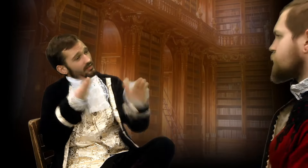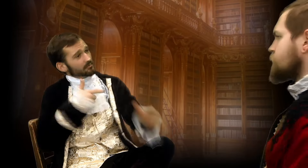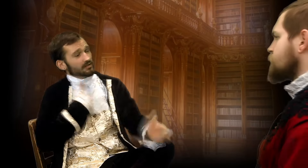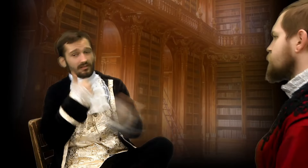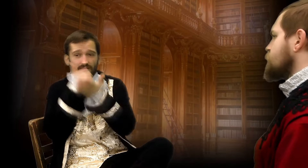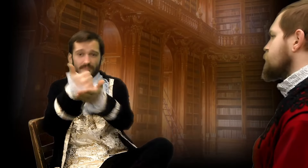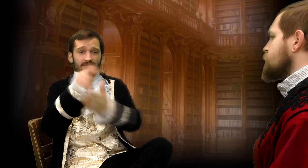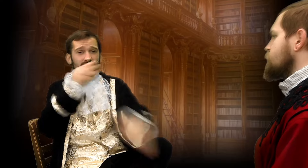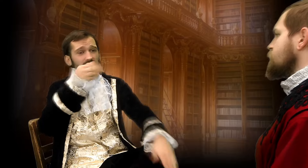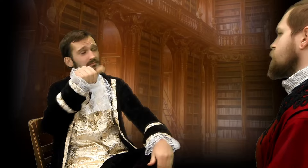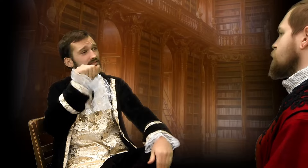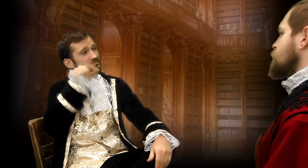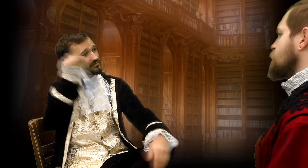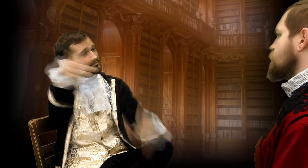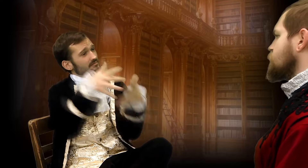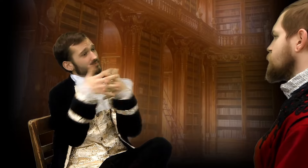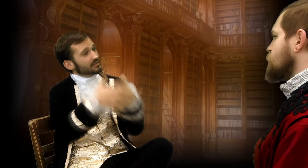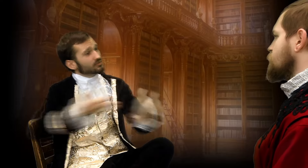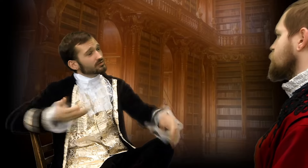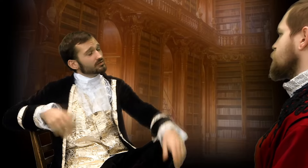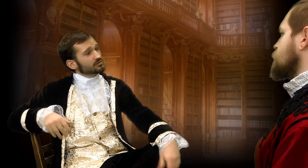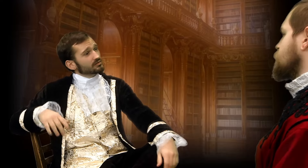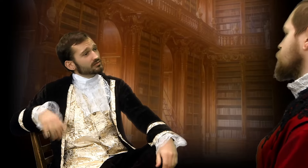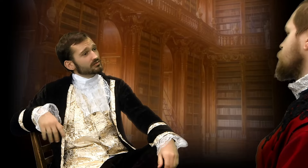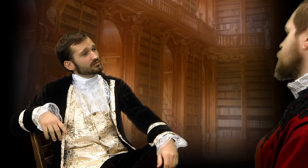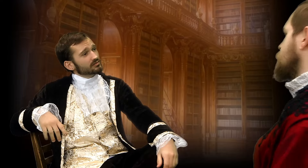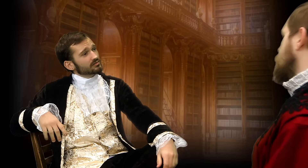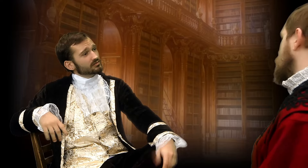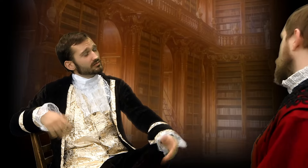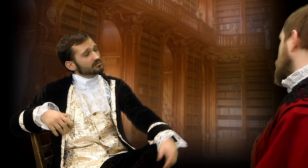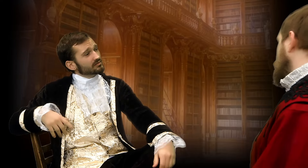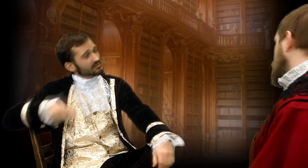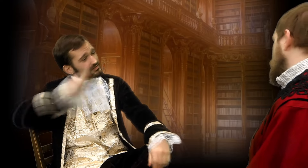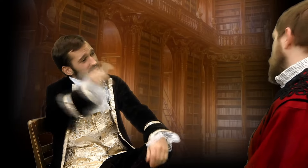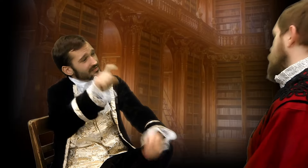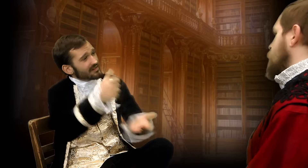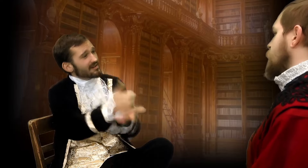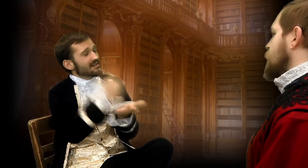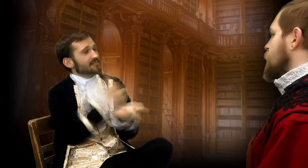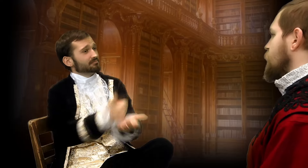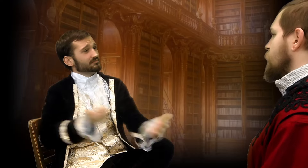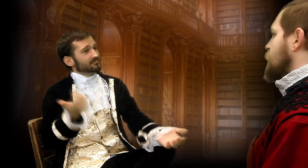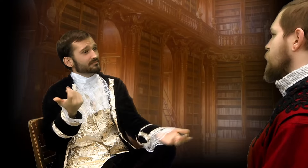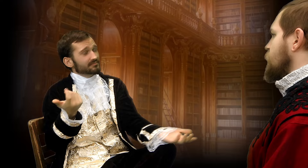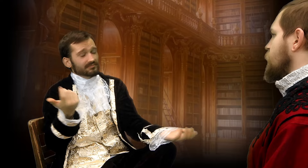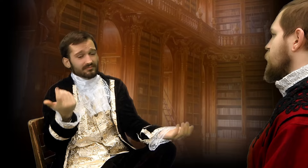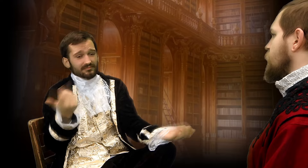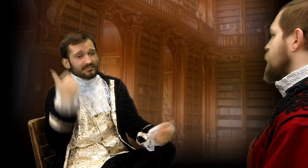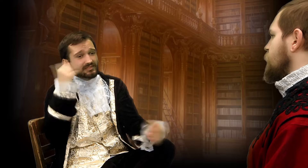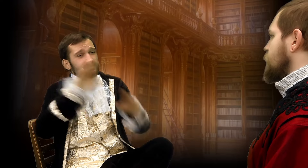Please let me help Thomas in America. He needs help.